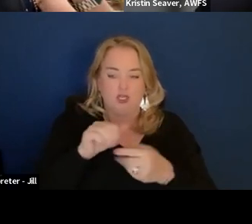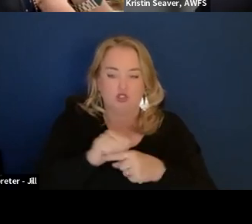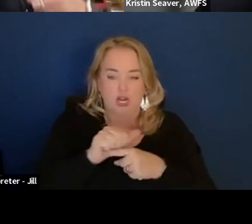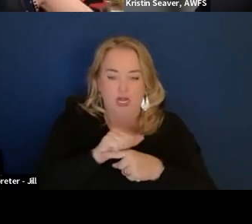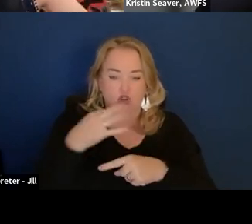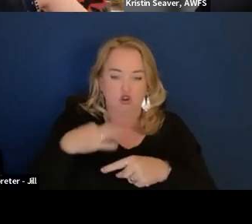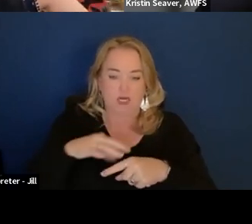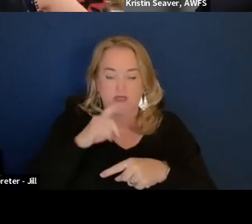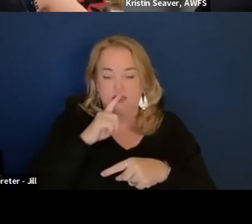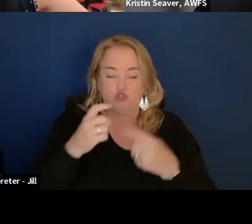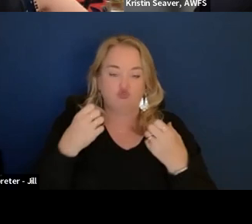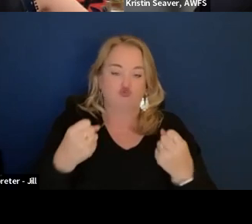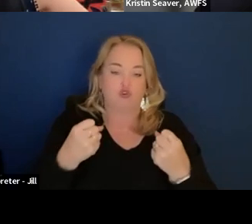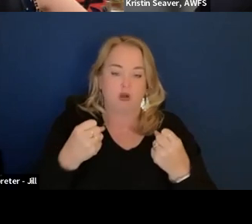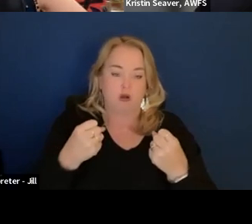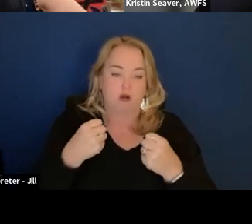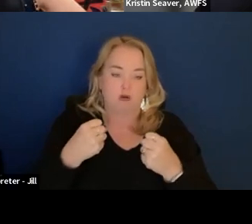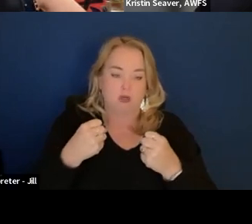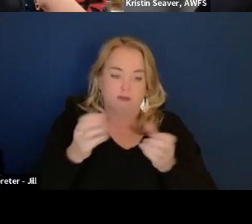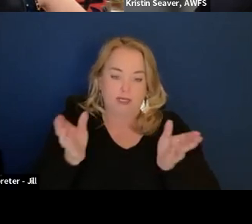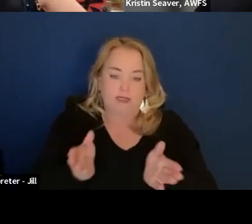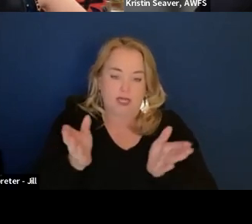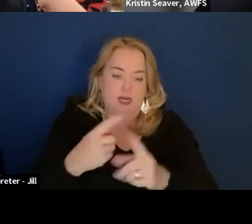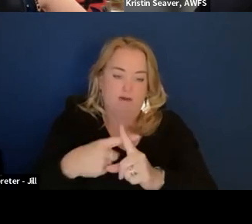There is sustainability training on there.